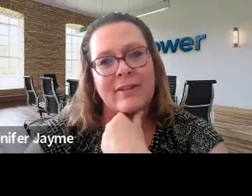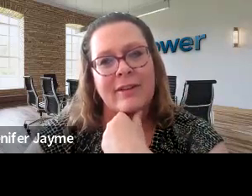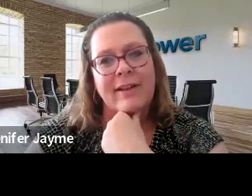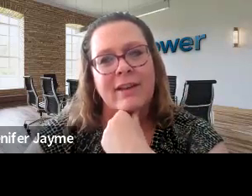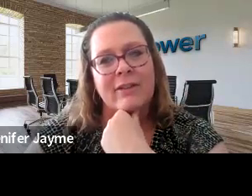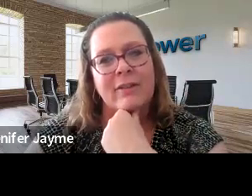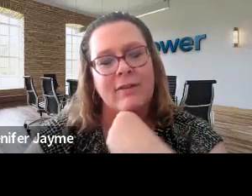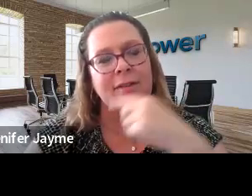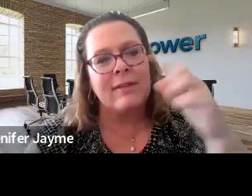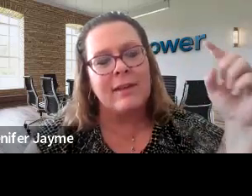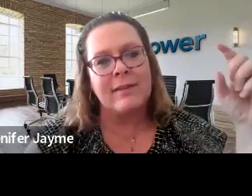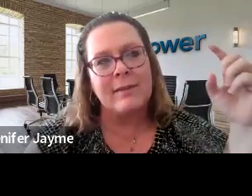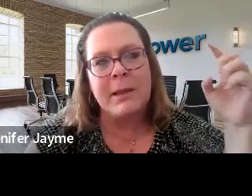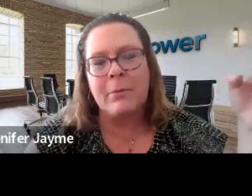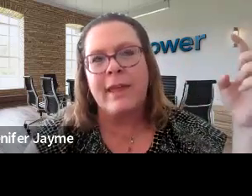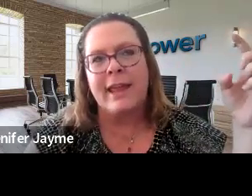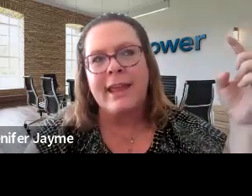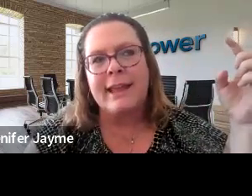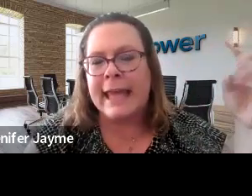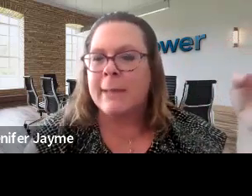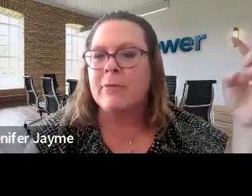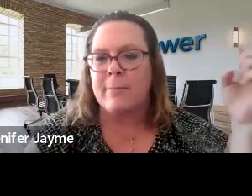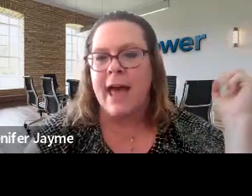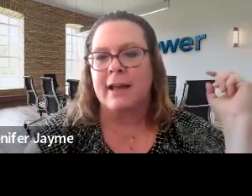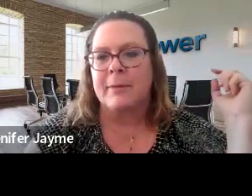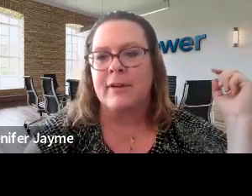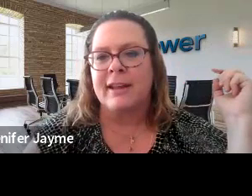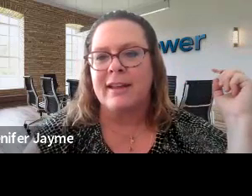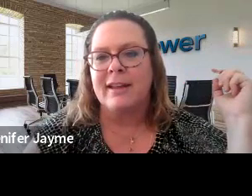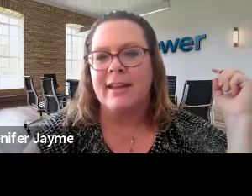the digital navigation services is, it's people that came from that community.